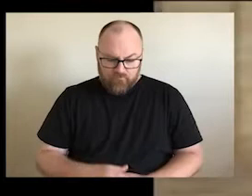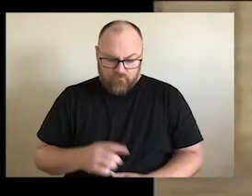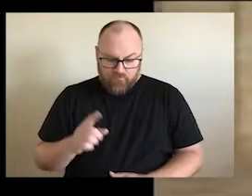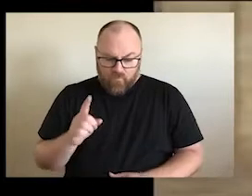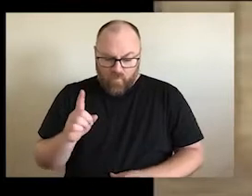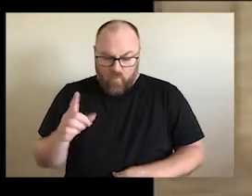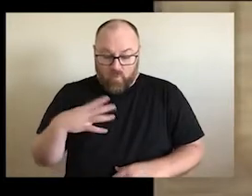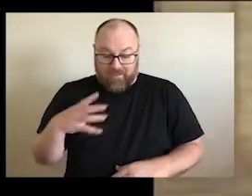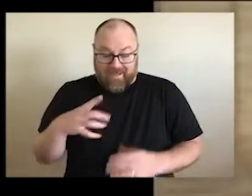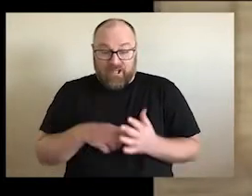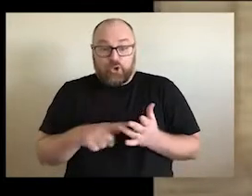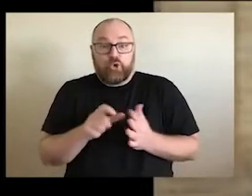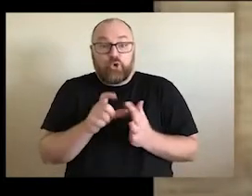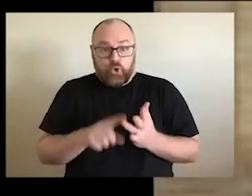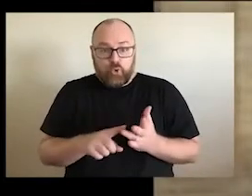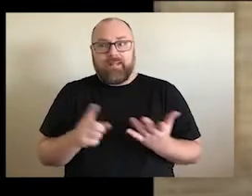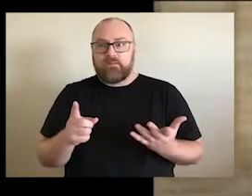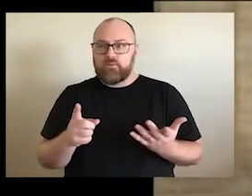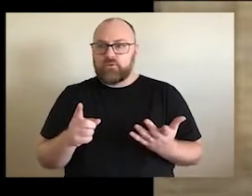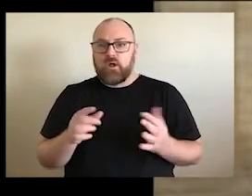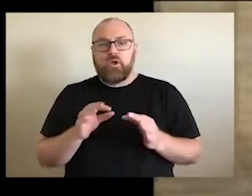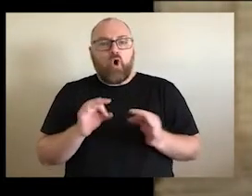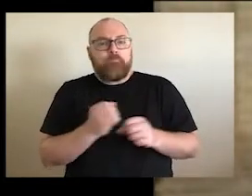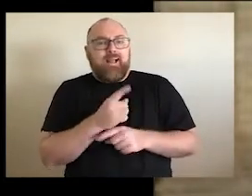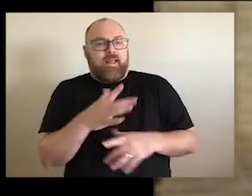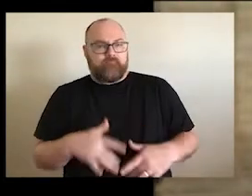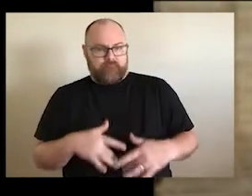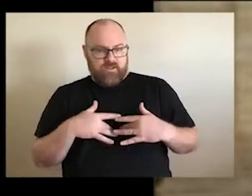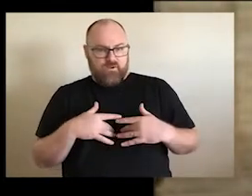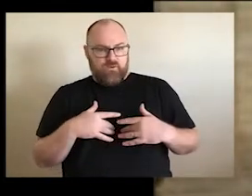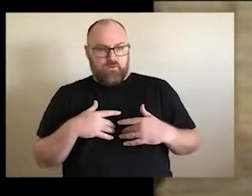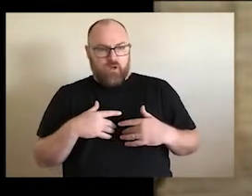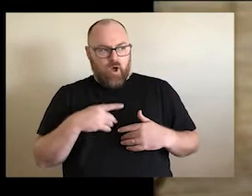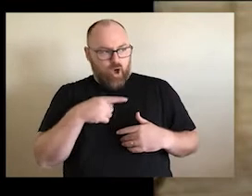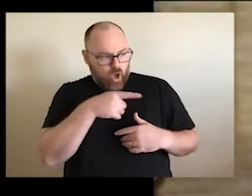What we must do is not make these people feel because they didn't know the Aboriginal culture.